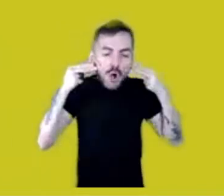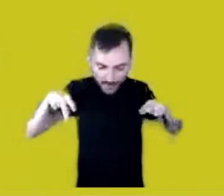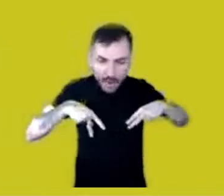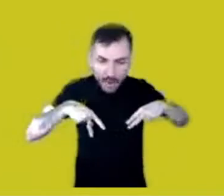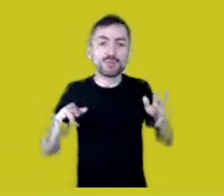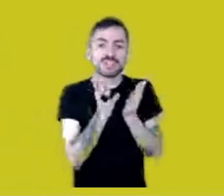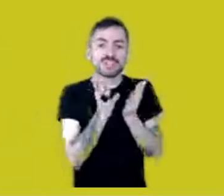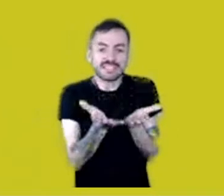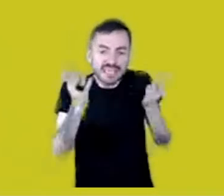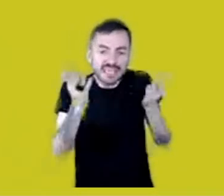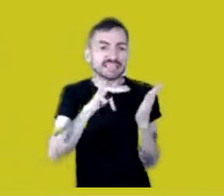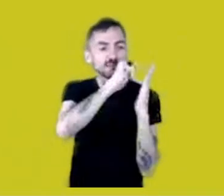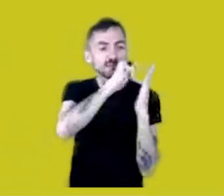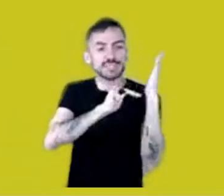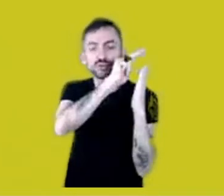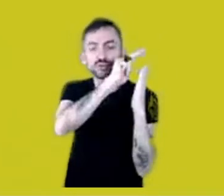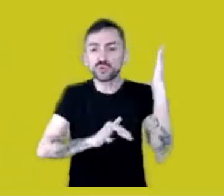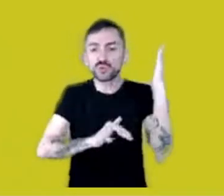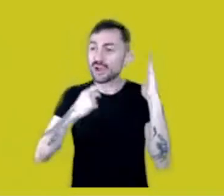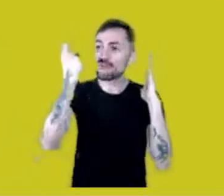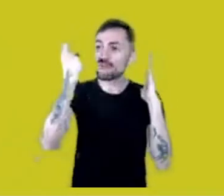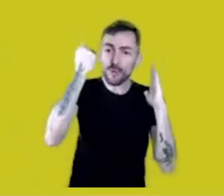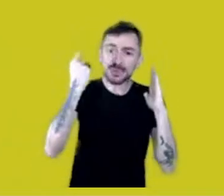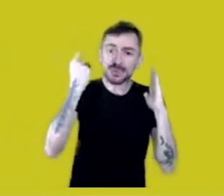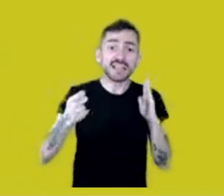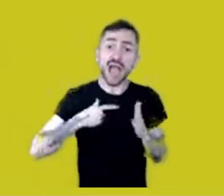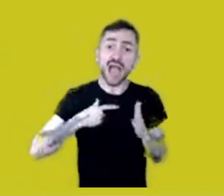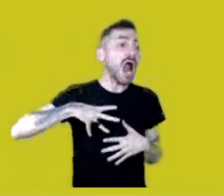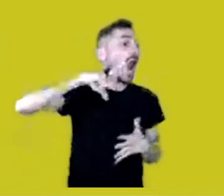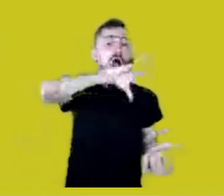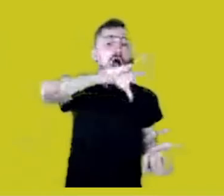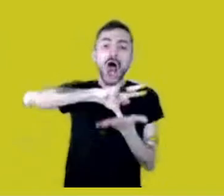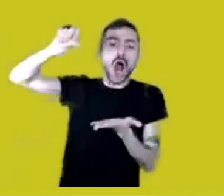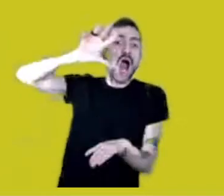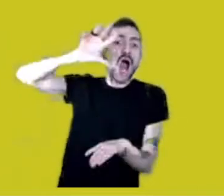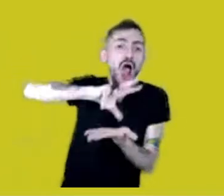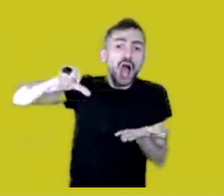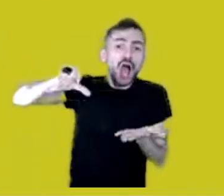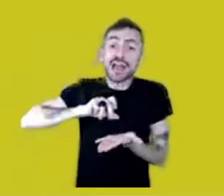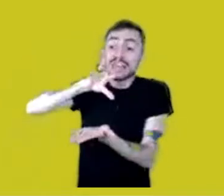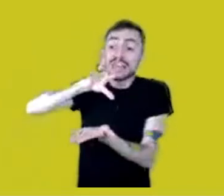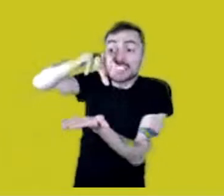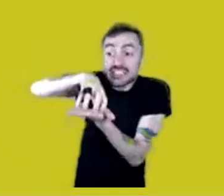they’re used historically and the Gaucho don’t even know what they mean!